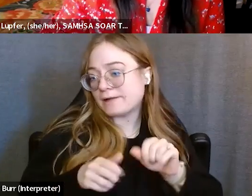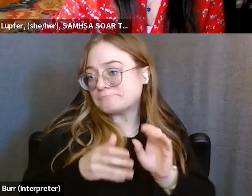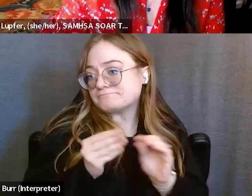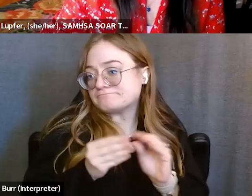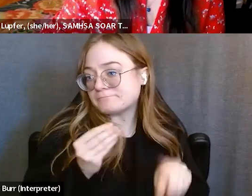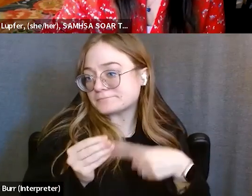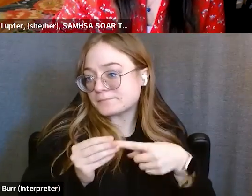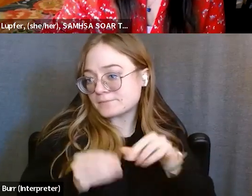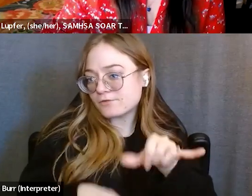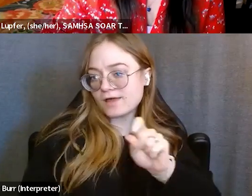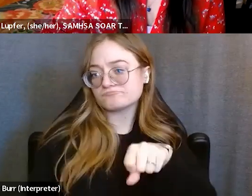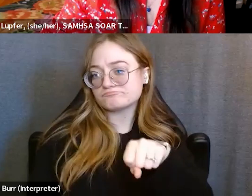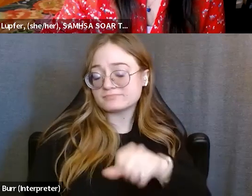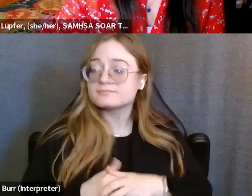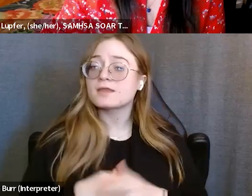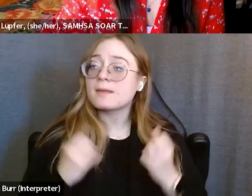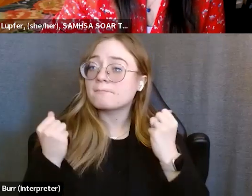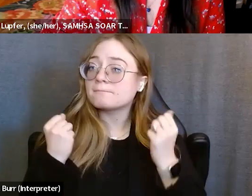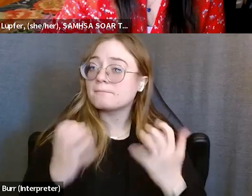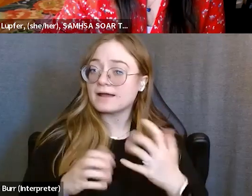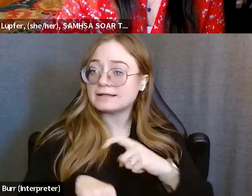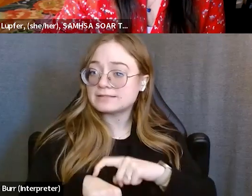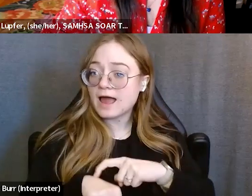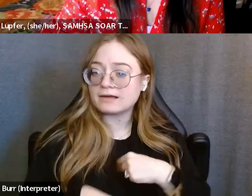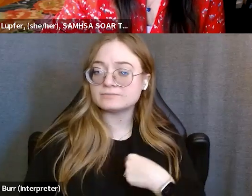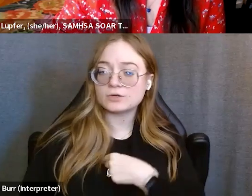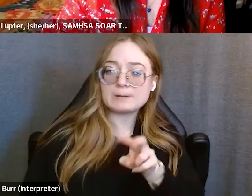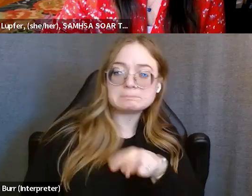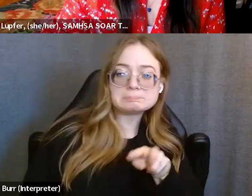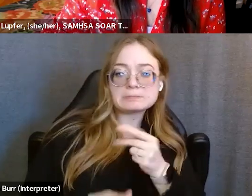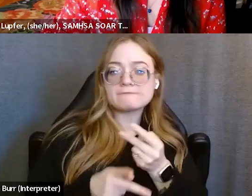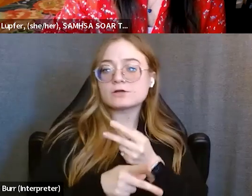A lot of times, we kind of figure out what is important in their life.